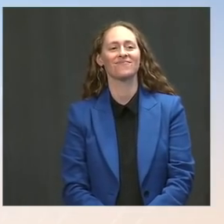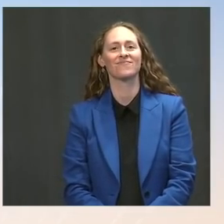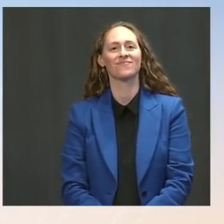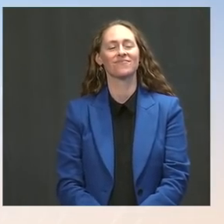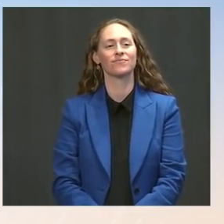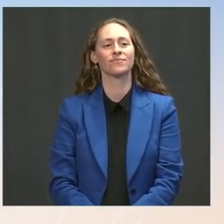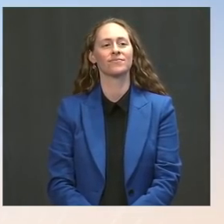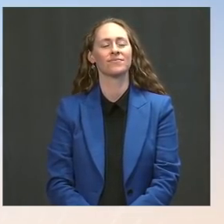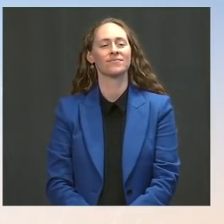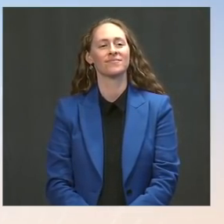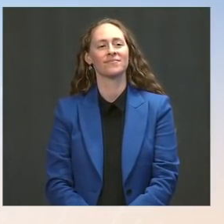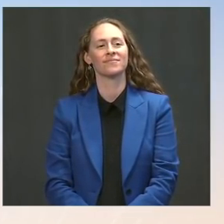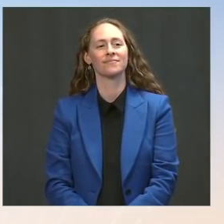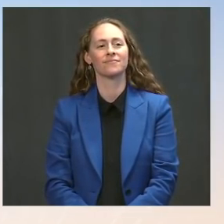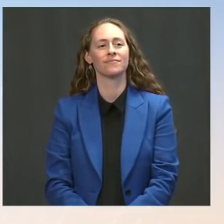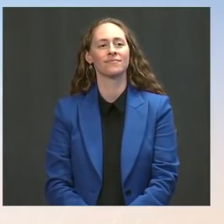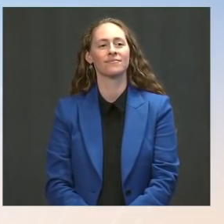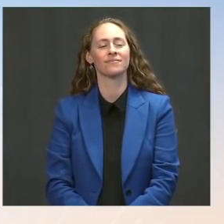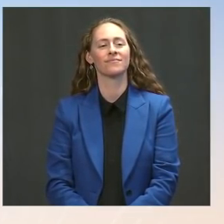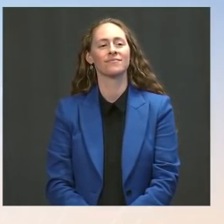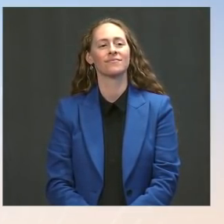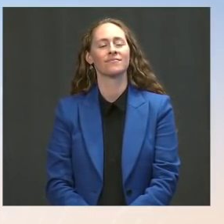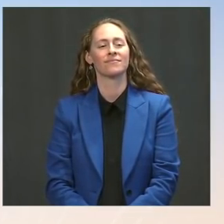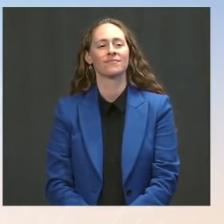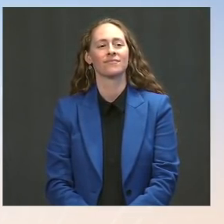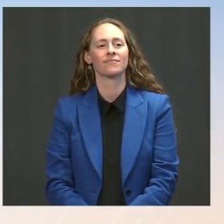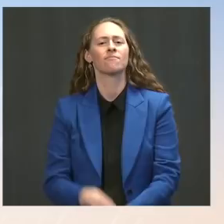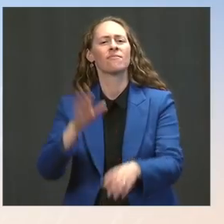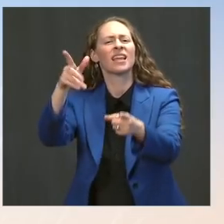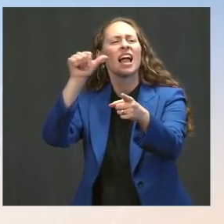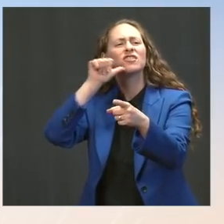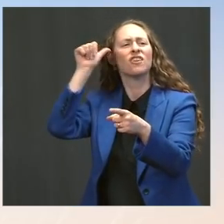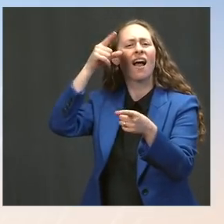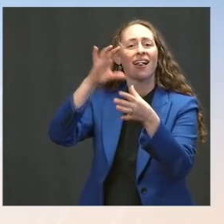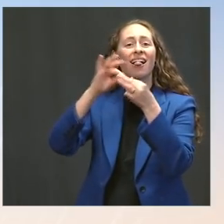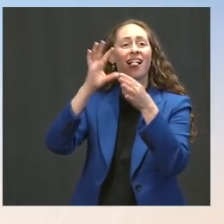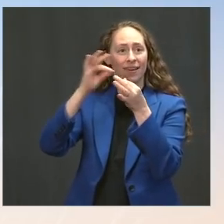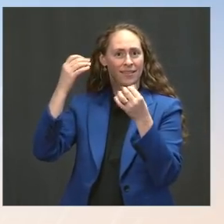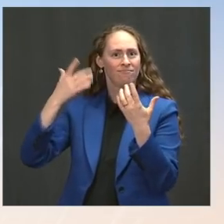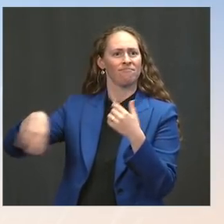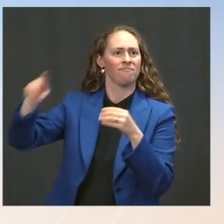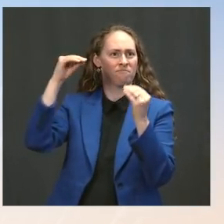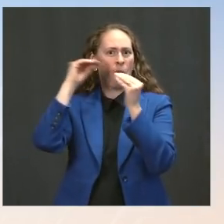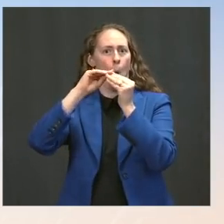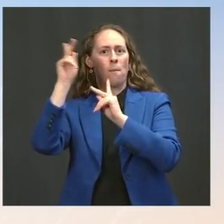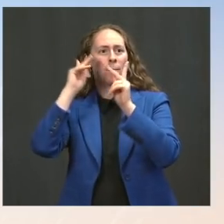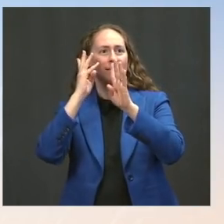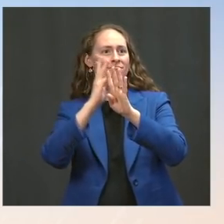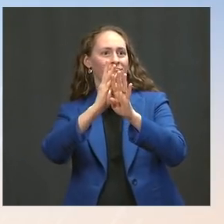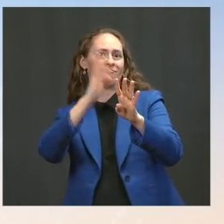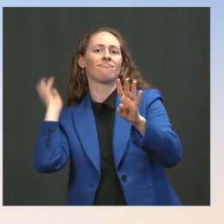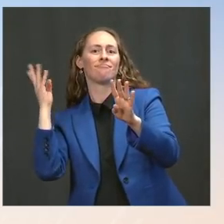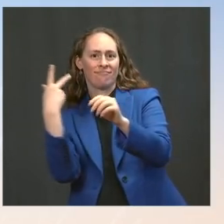that the vaccinated wear masks is under active consideration. I was wondering where do things stand with that conversation.